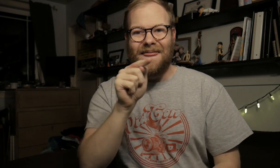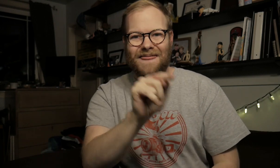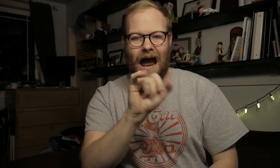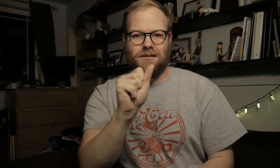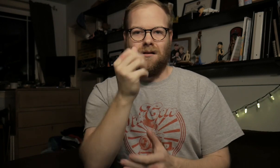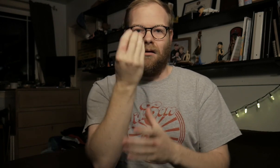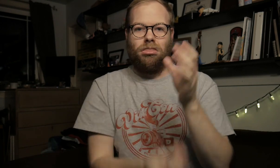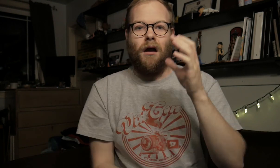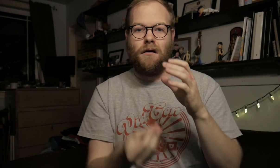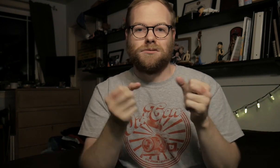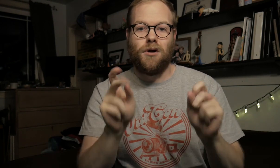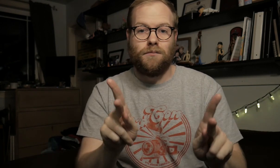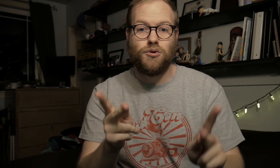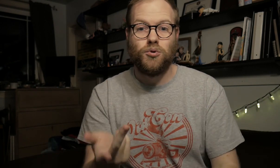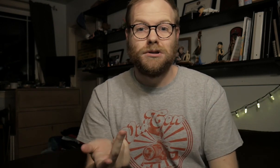That is a lost opportunity.